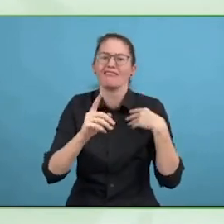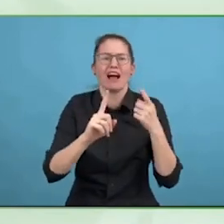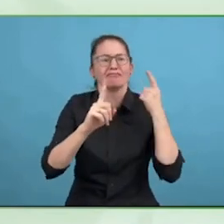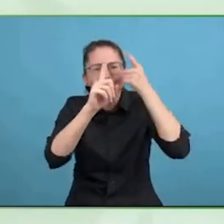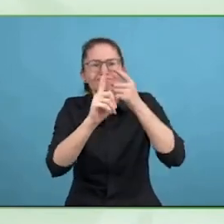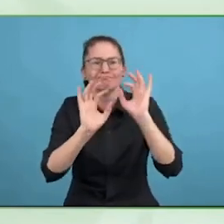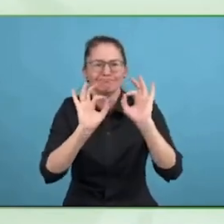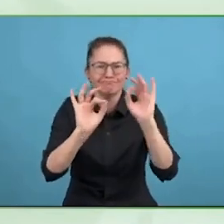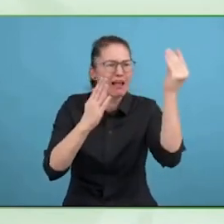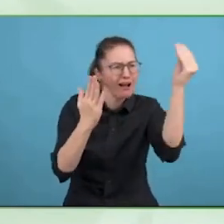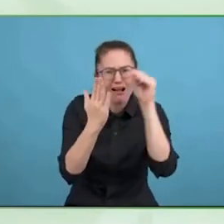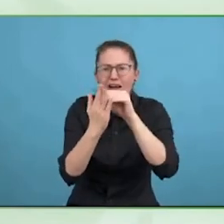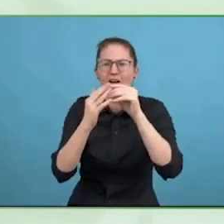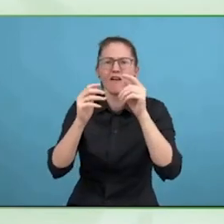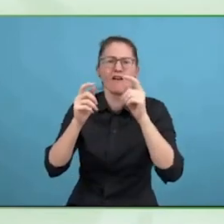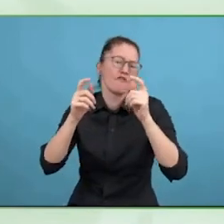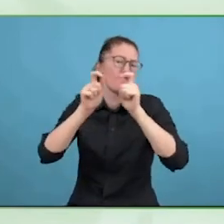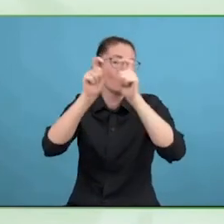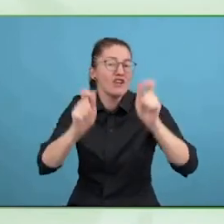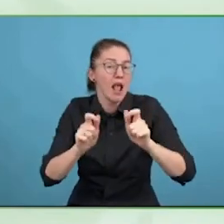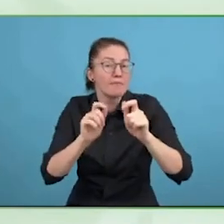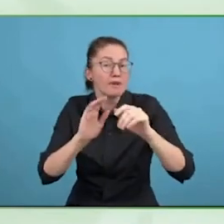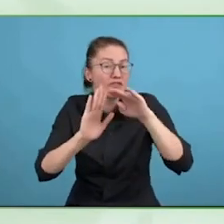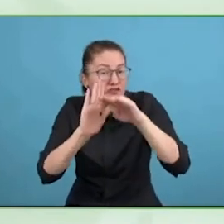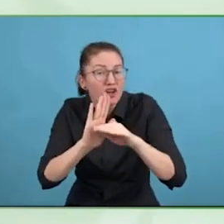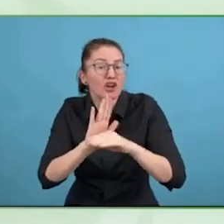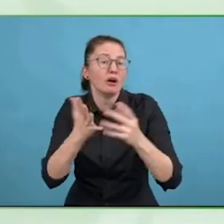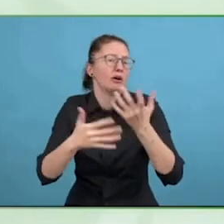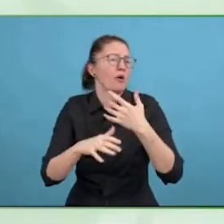the organisation, so it is a useful exercise to go out to the different geographies.